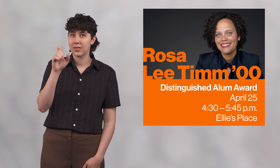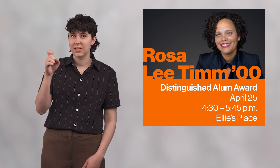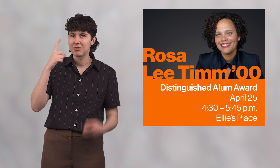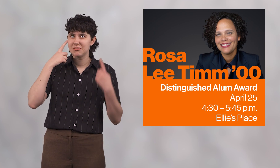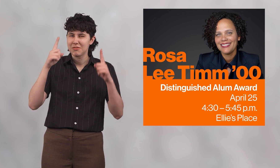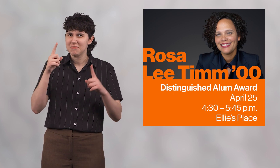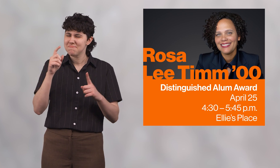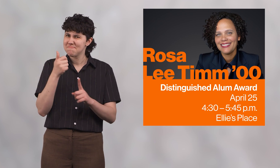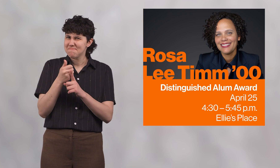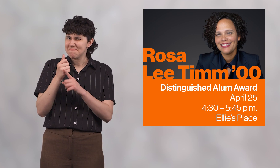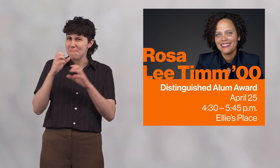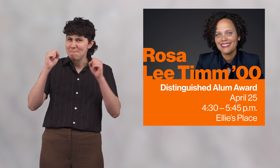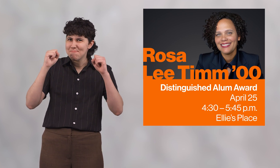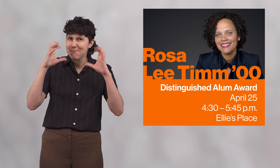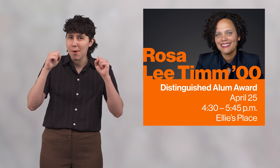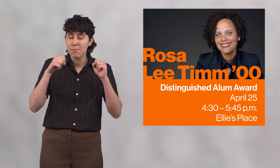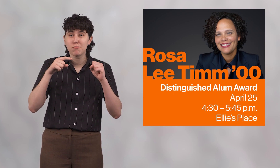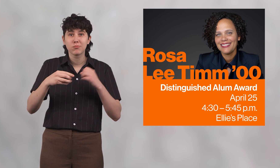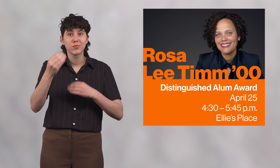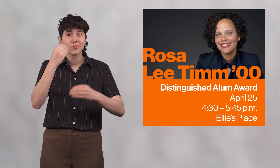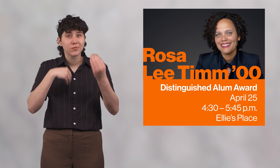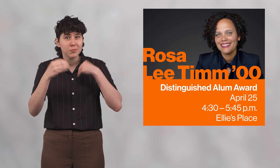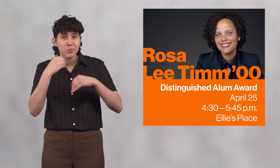Rosa Lee's achievements are truly remarkable,